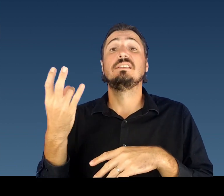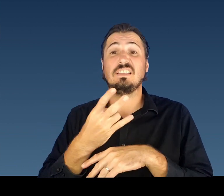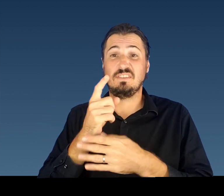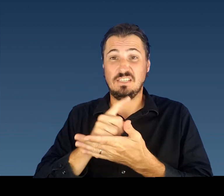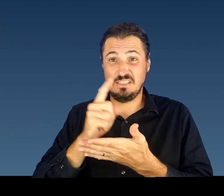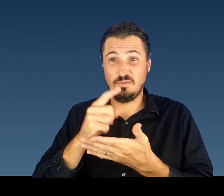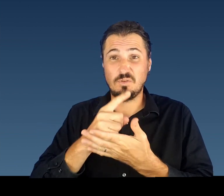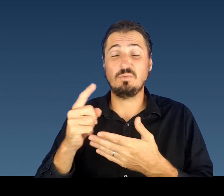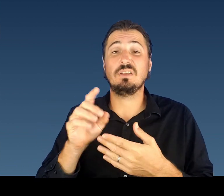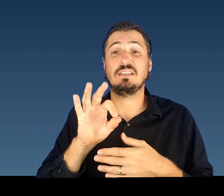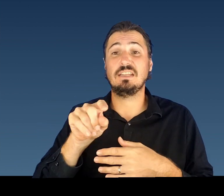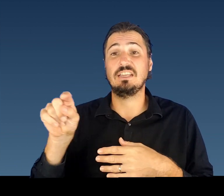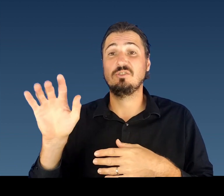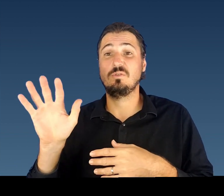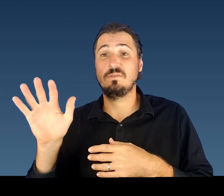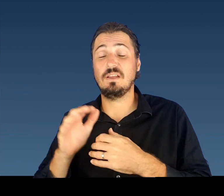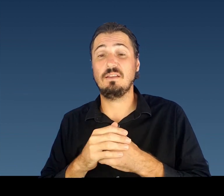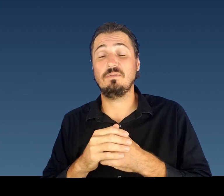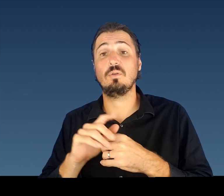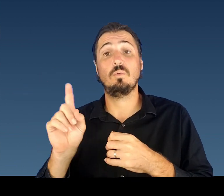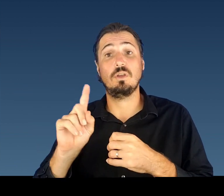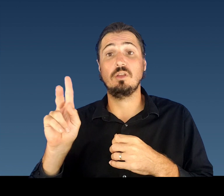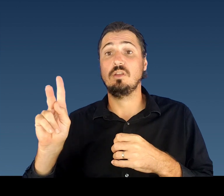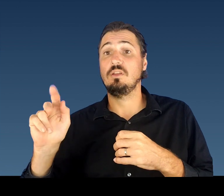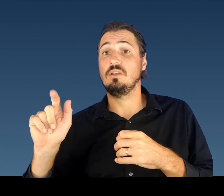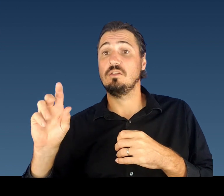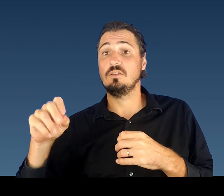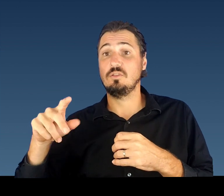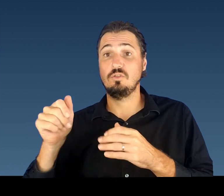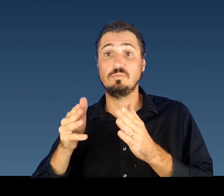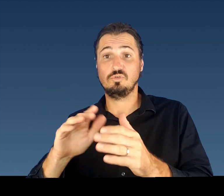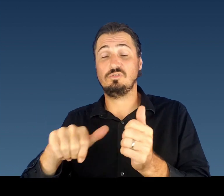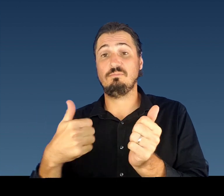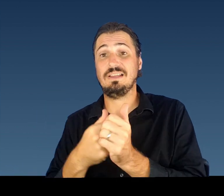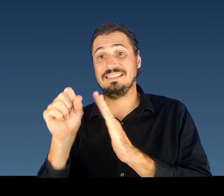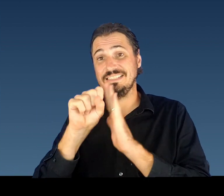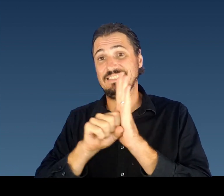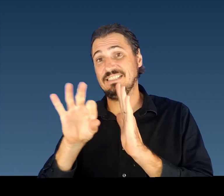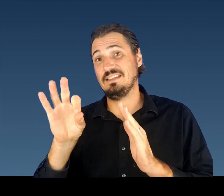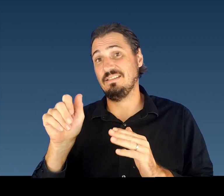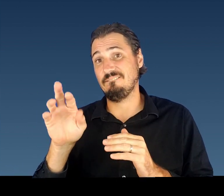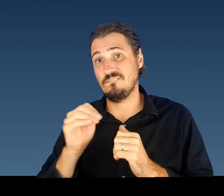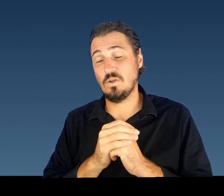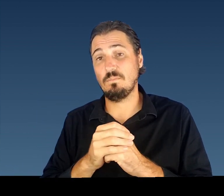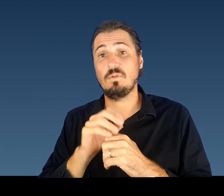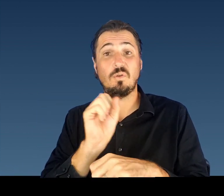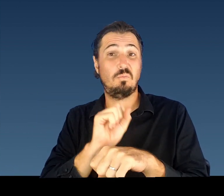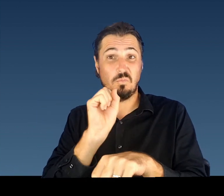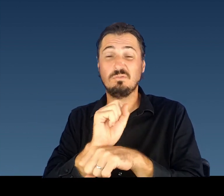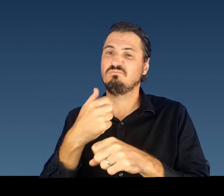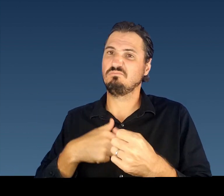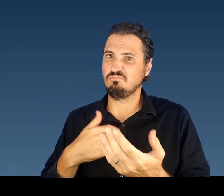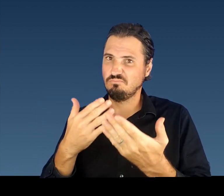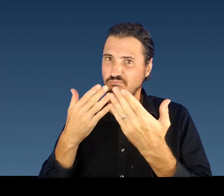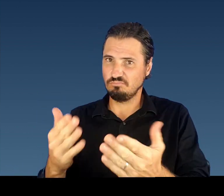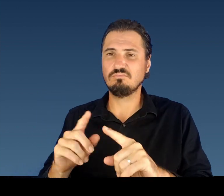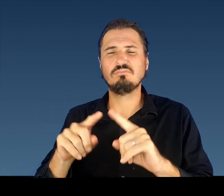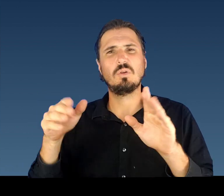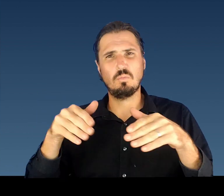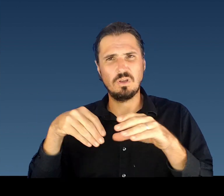vaccinated, you are not subject to quarantine but should be tested immediately and then again if any symptoms develop. Thank you Lauren